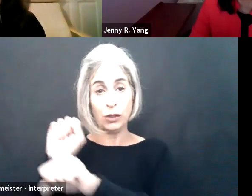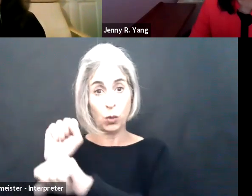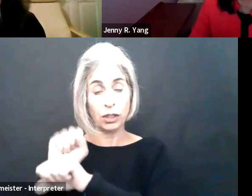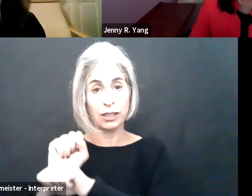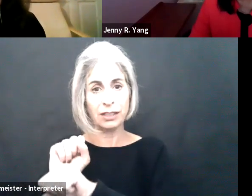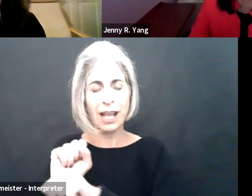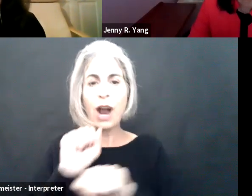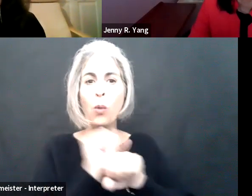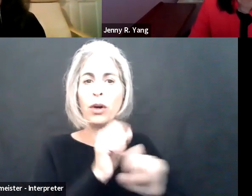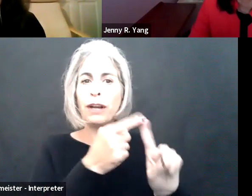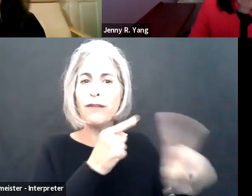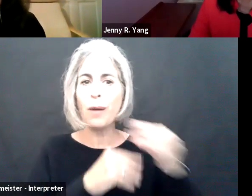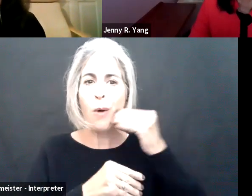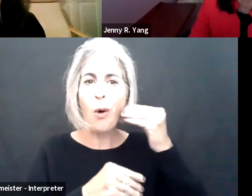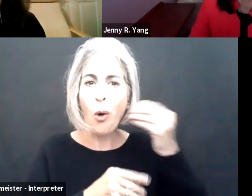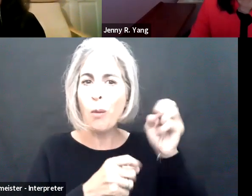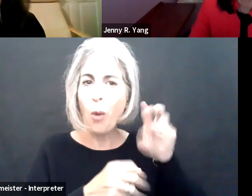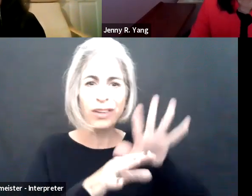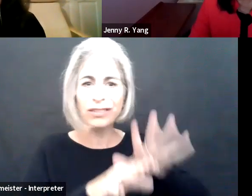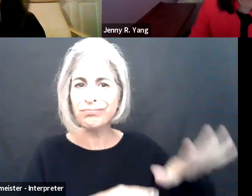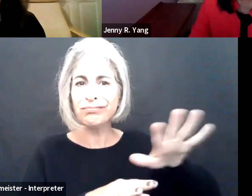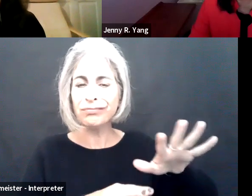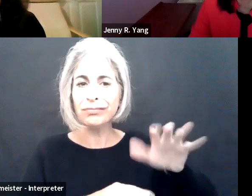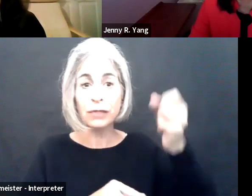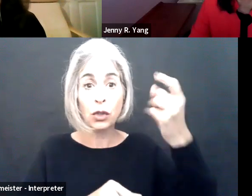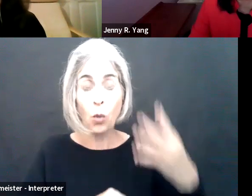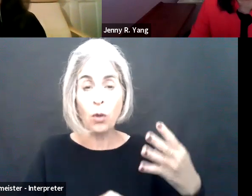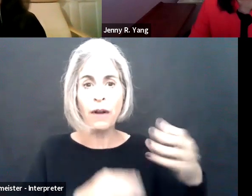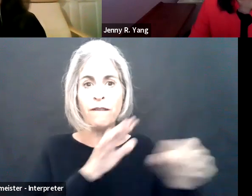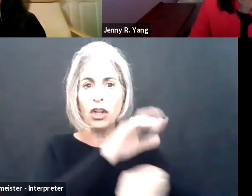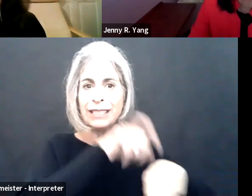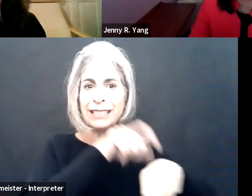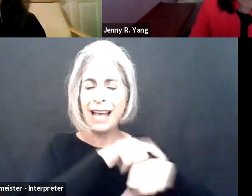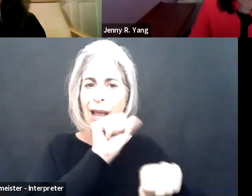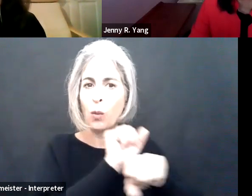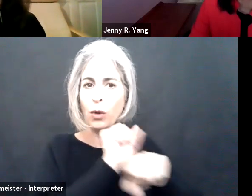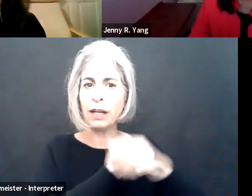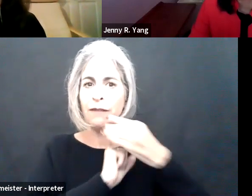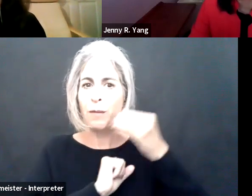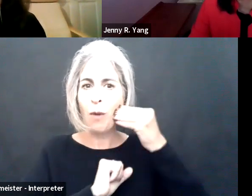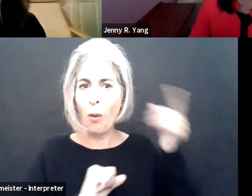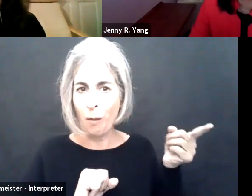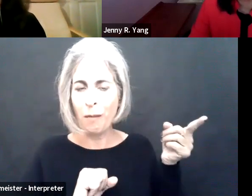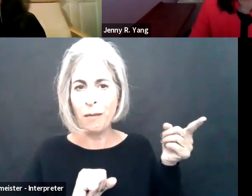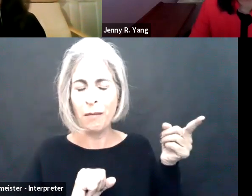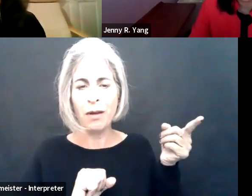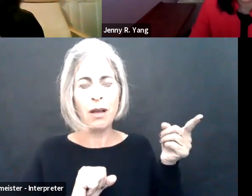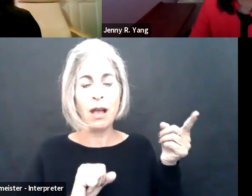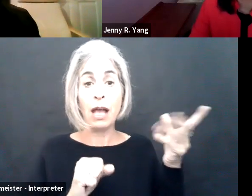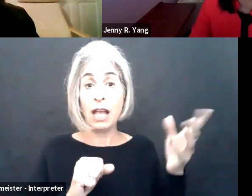And what we're seeing, though, is a shift, right? More than half of U.S. workers are now teleworking in some form with over a